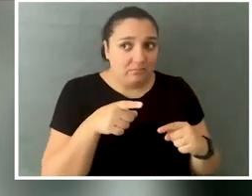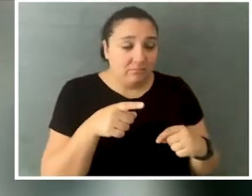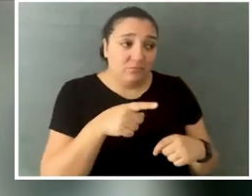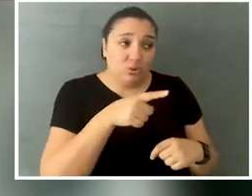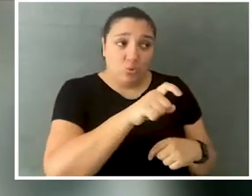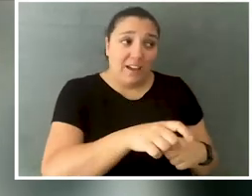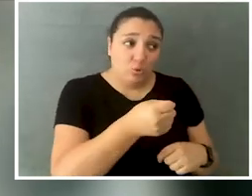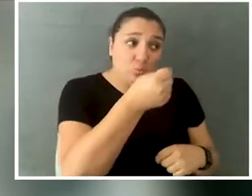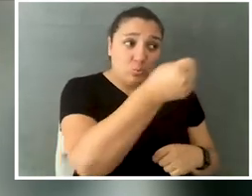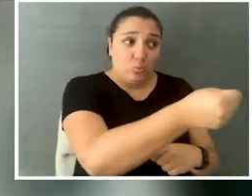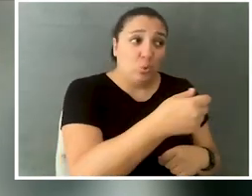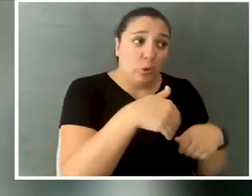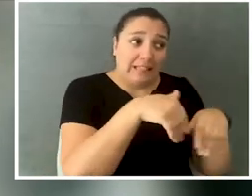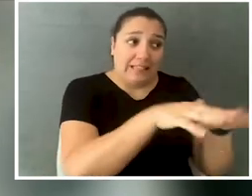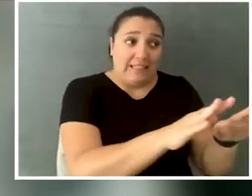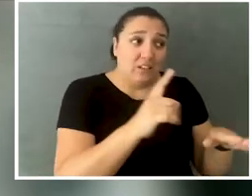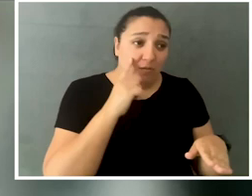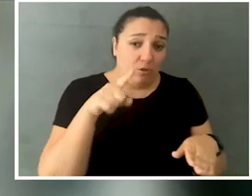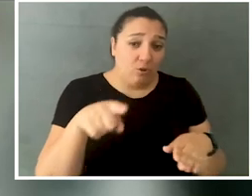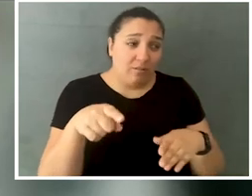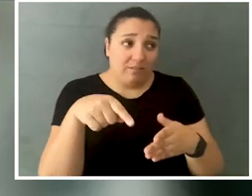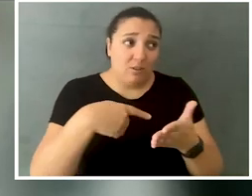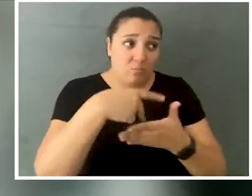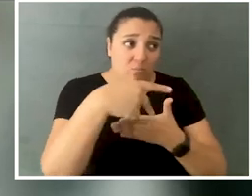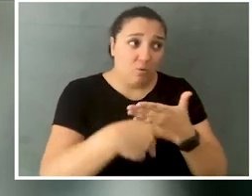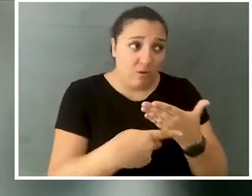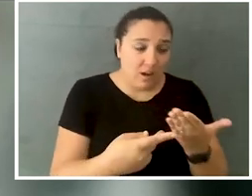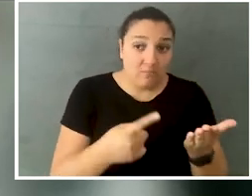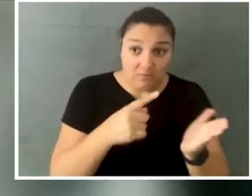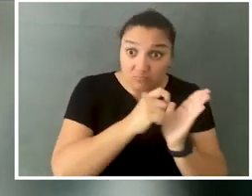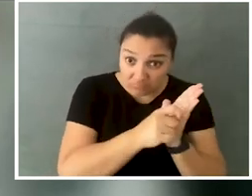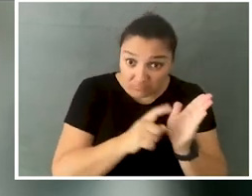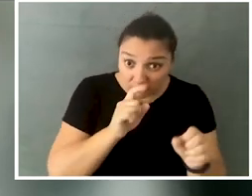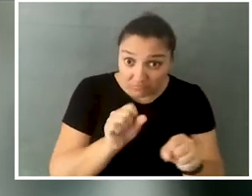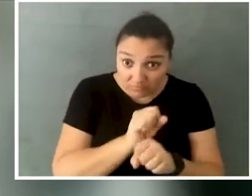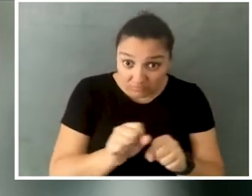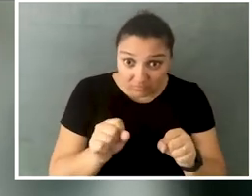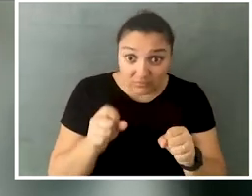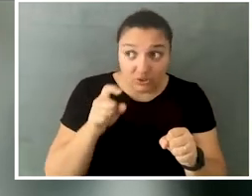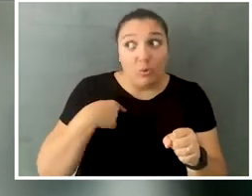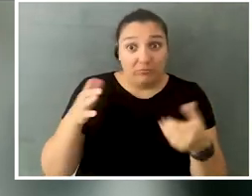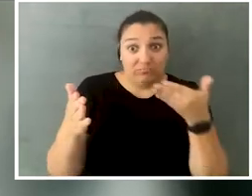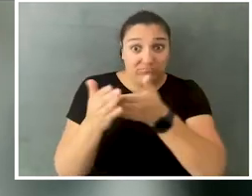It was a really wild circumstance. So I had to take legal action against the school and really fight for my right